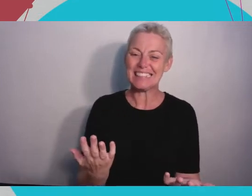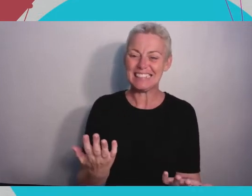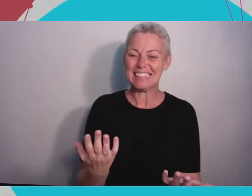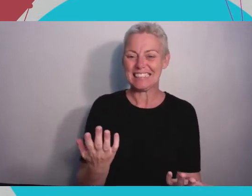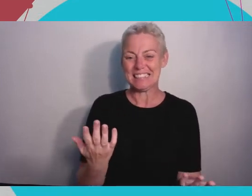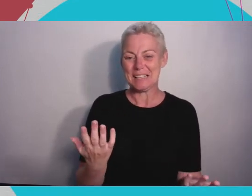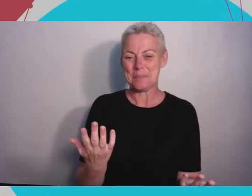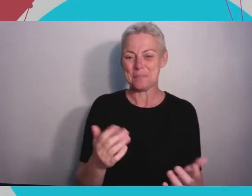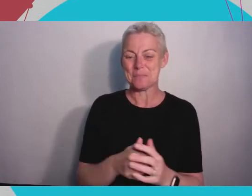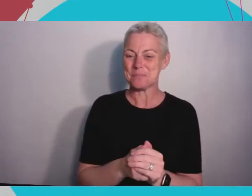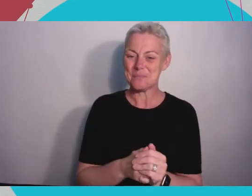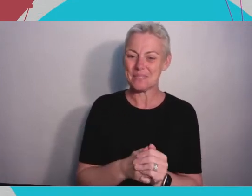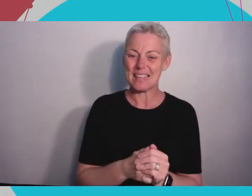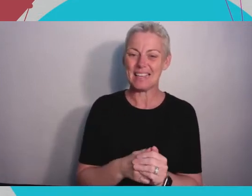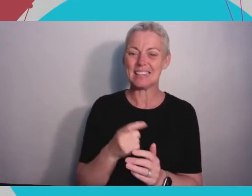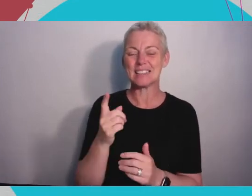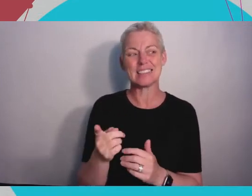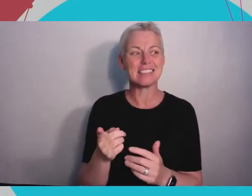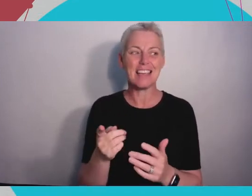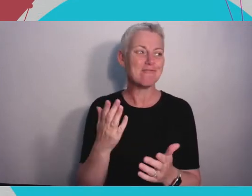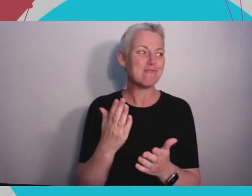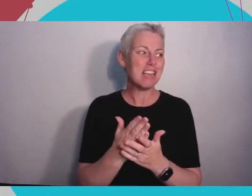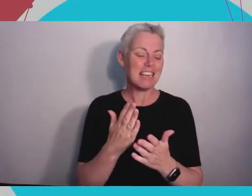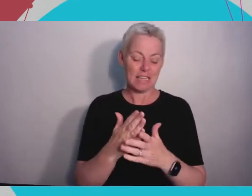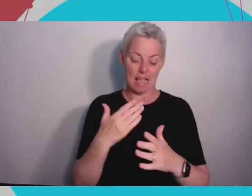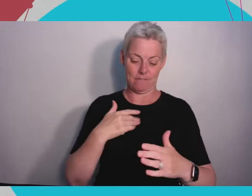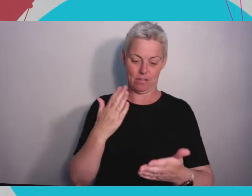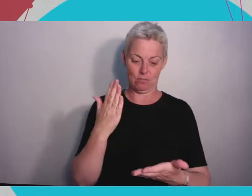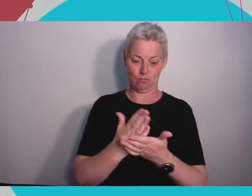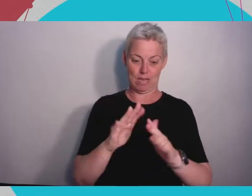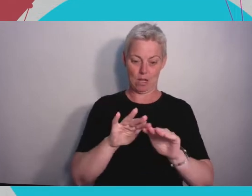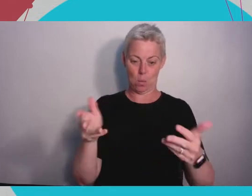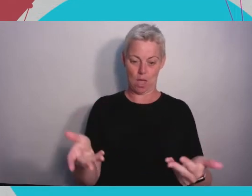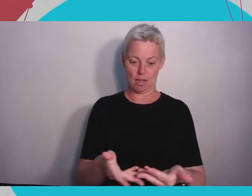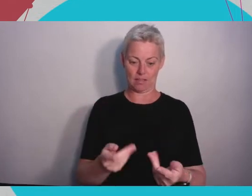sort of additional layer on top of the real world and that's what we're trying to build.